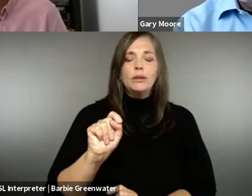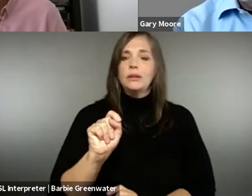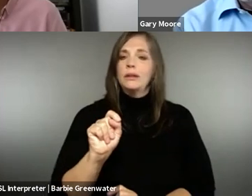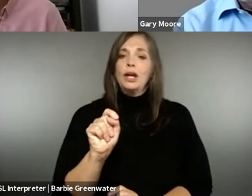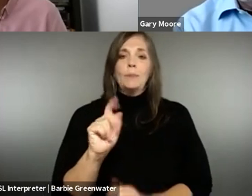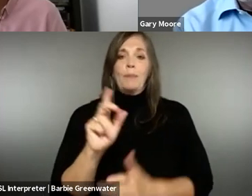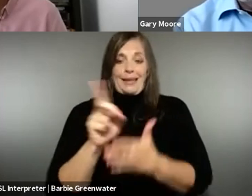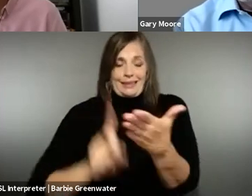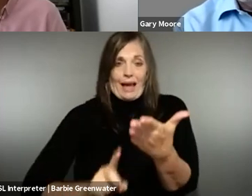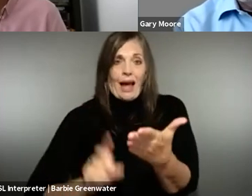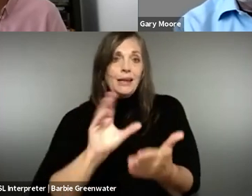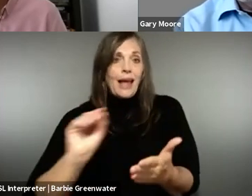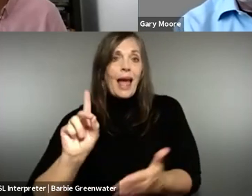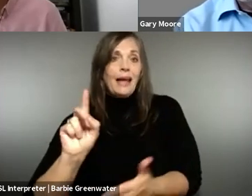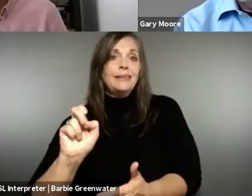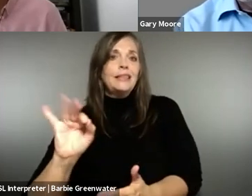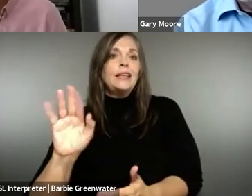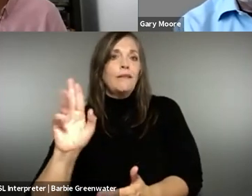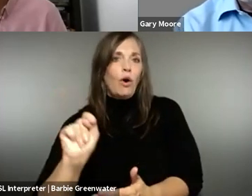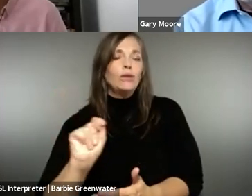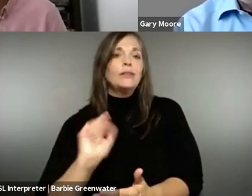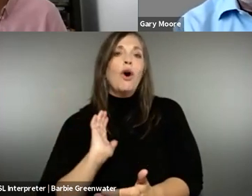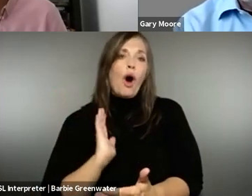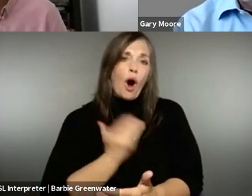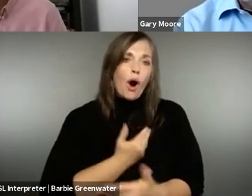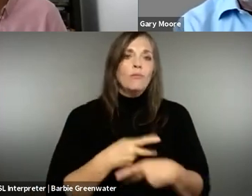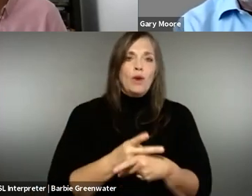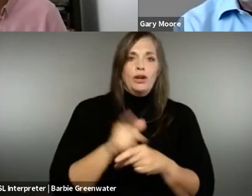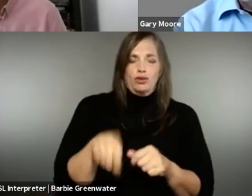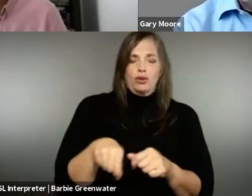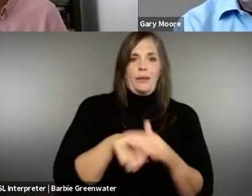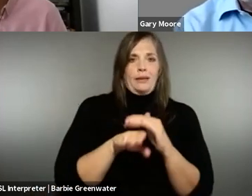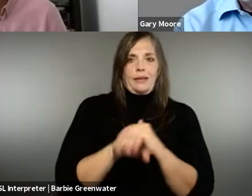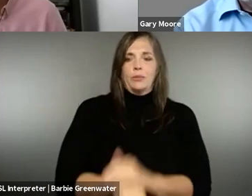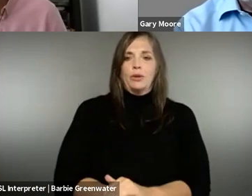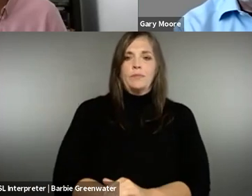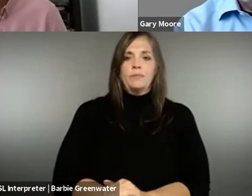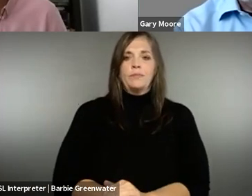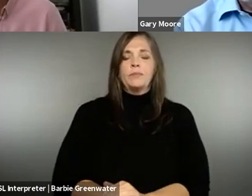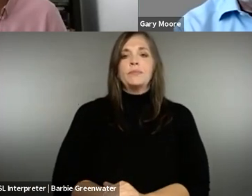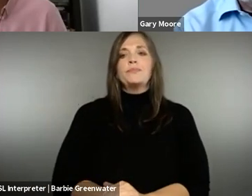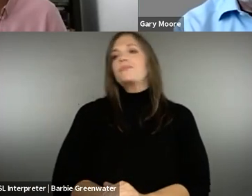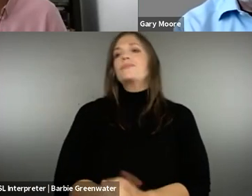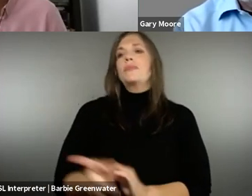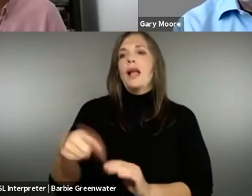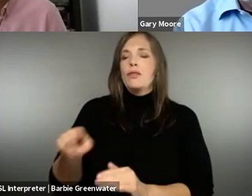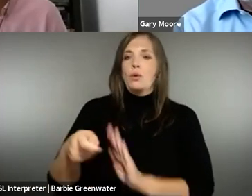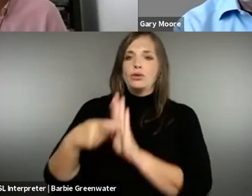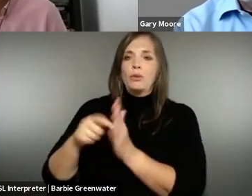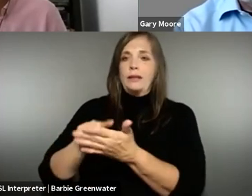the default setting should be. Our product should be accessible by design and by default. And I really hope that as we see